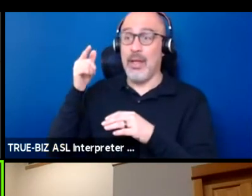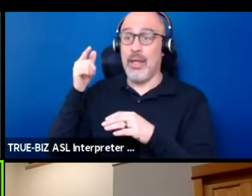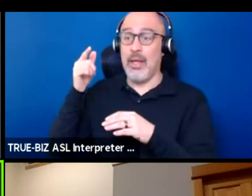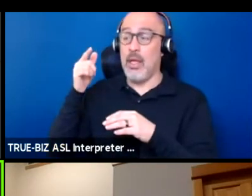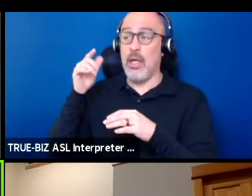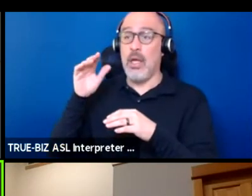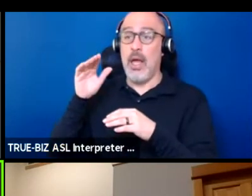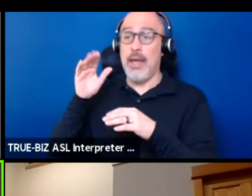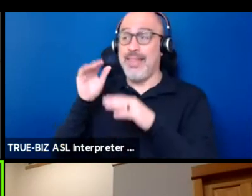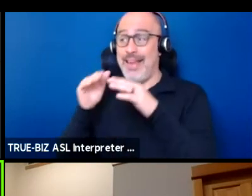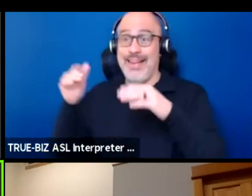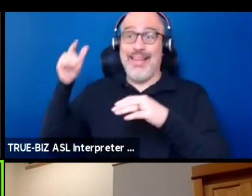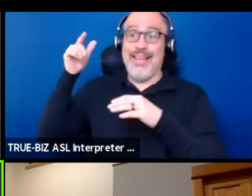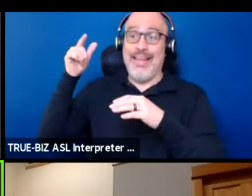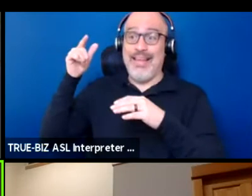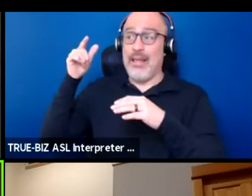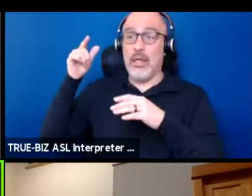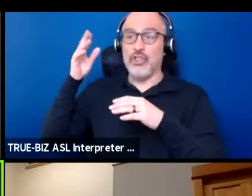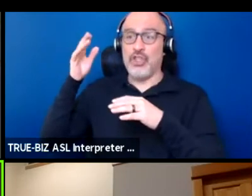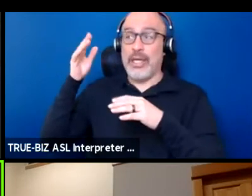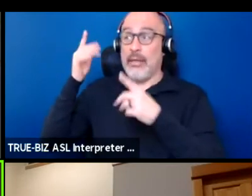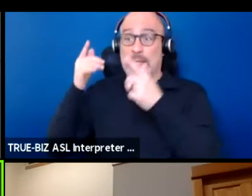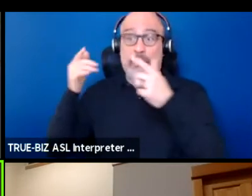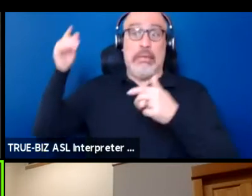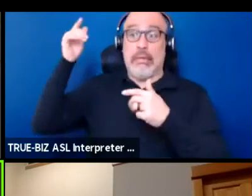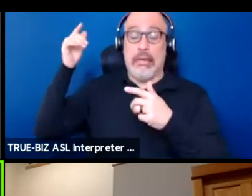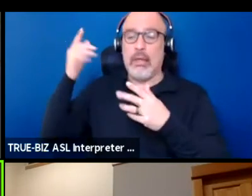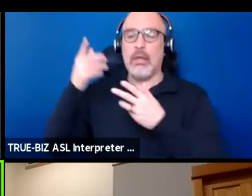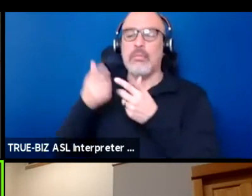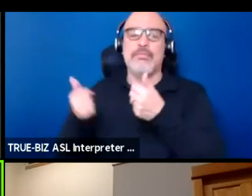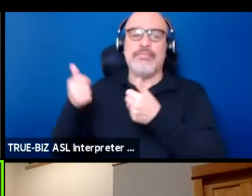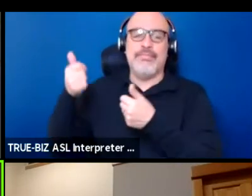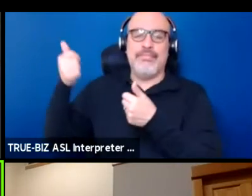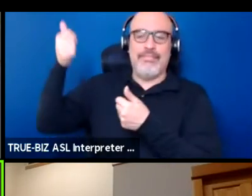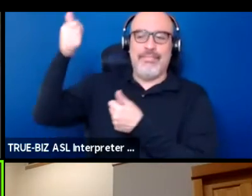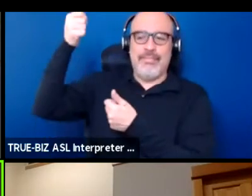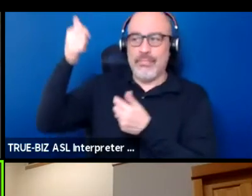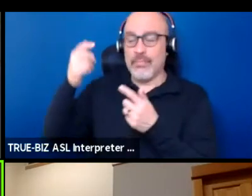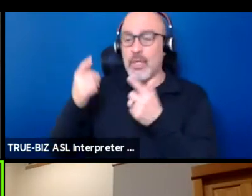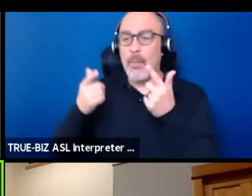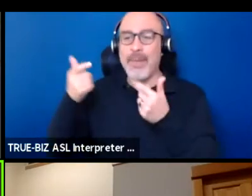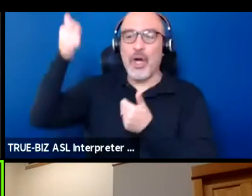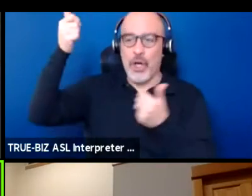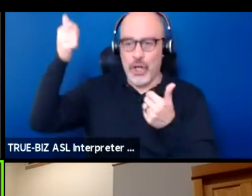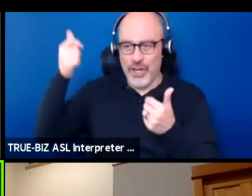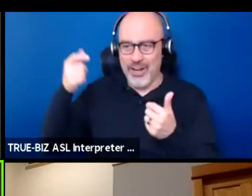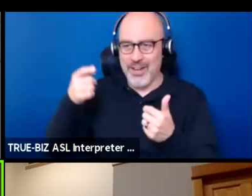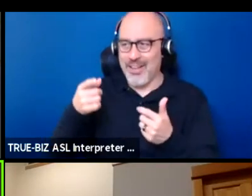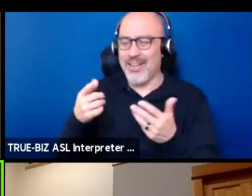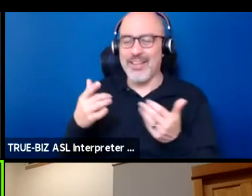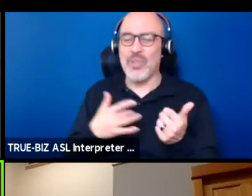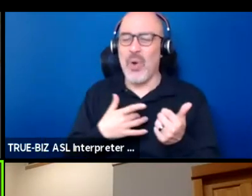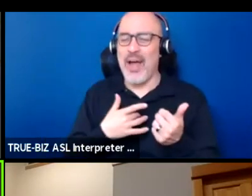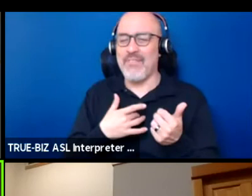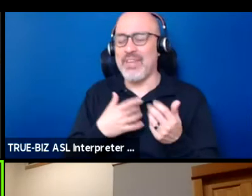through that tree and he come to an even bigger tree. So I take that idea that, yeah. I think that we still have multiple things to look at